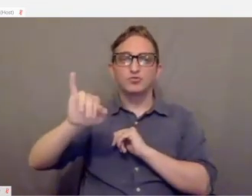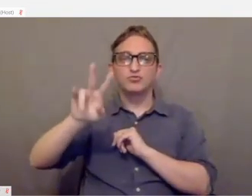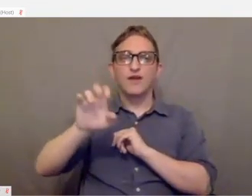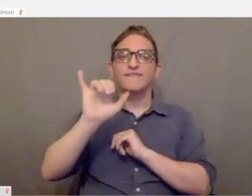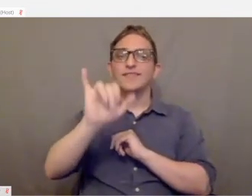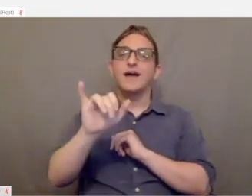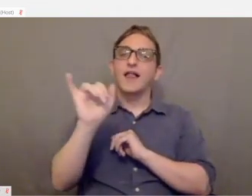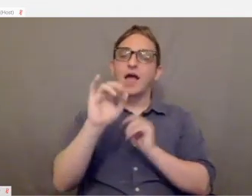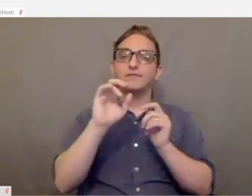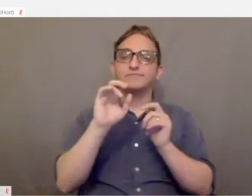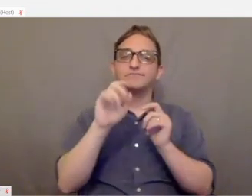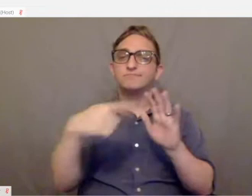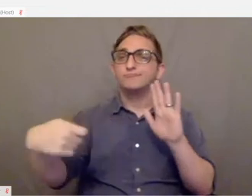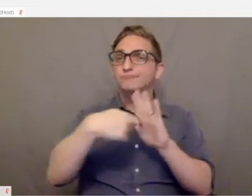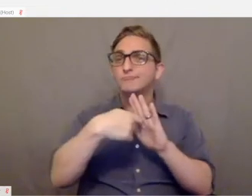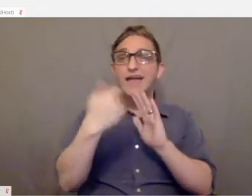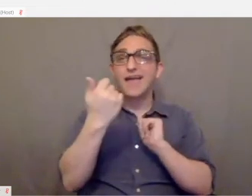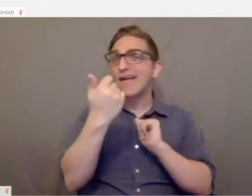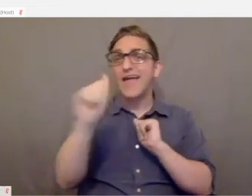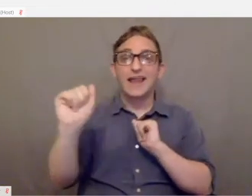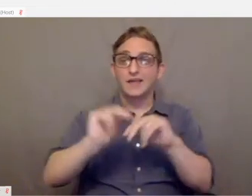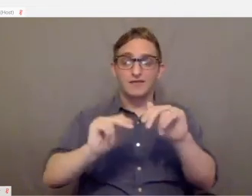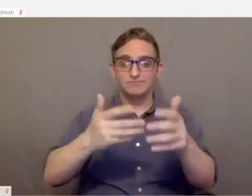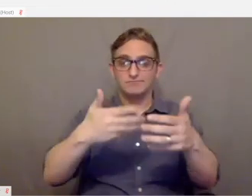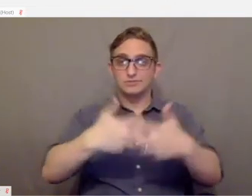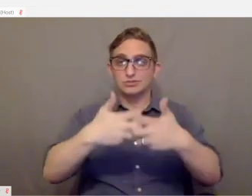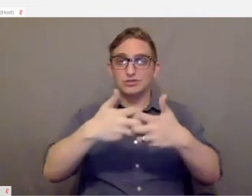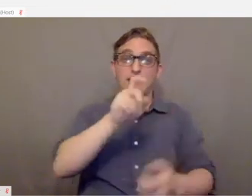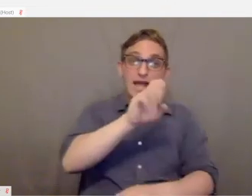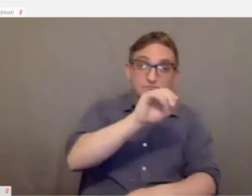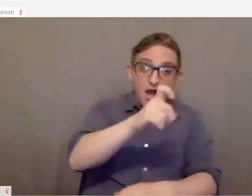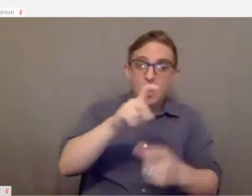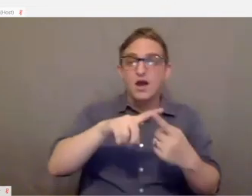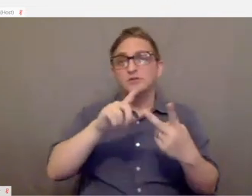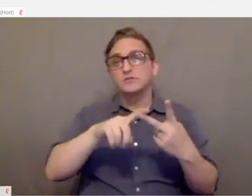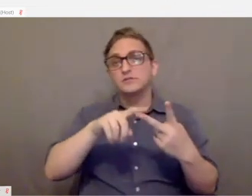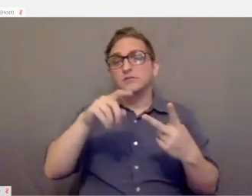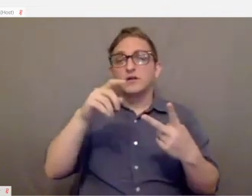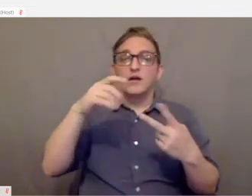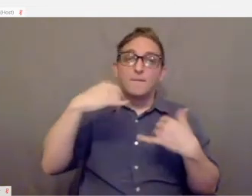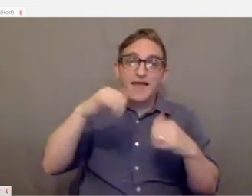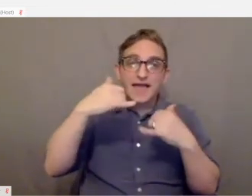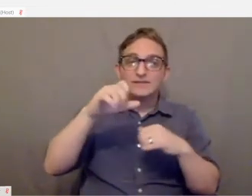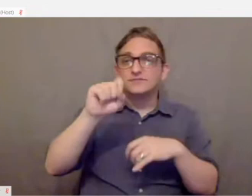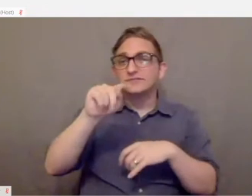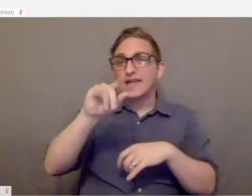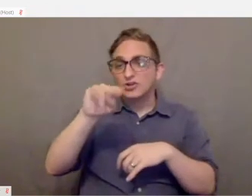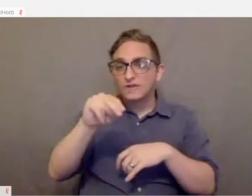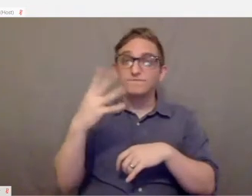You plug this into any platform, an X antibiotics 360, PlayStation, PlayStation 4, and it allows